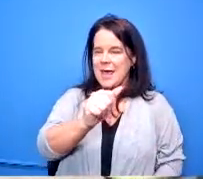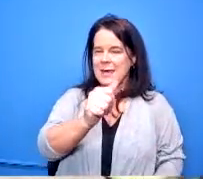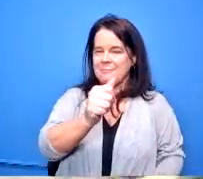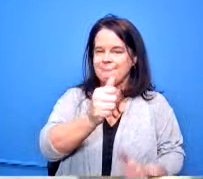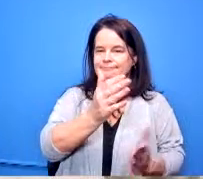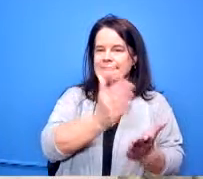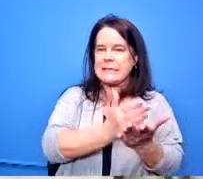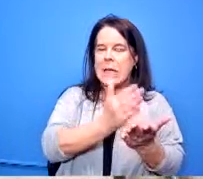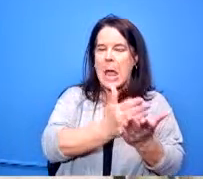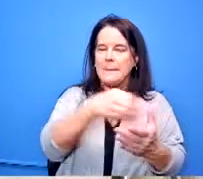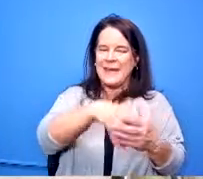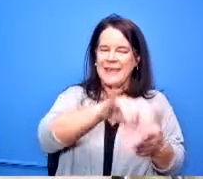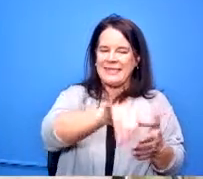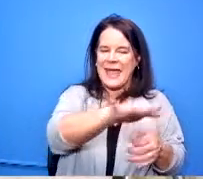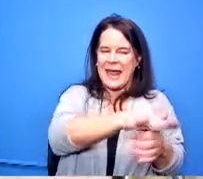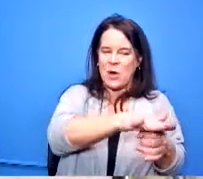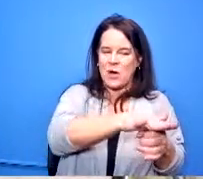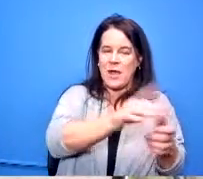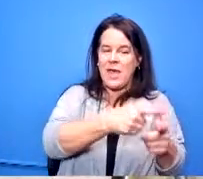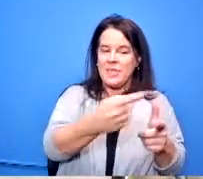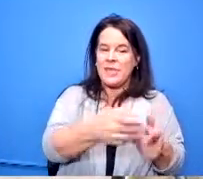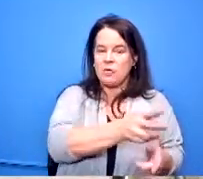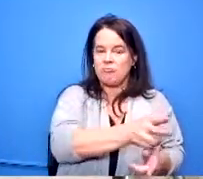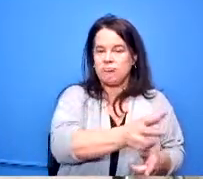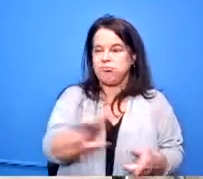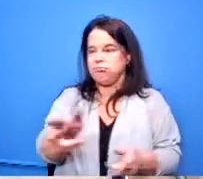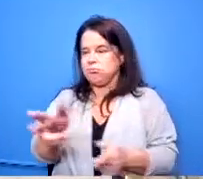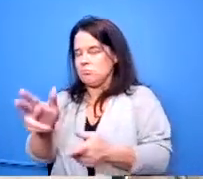dropped off at their at their high school we were trying to bus our high schoolers